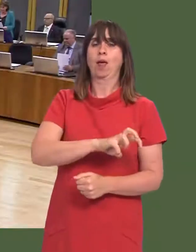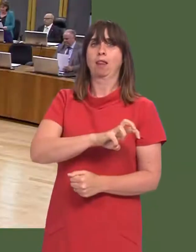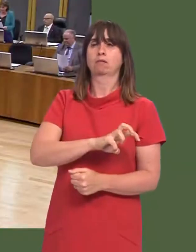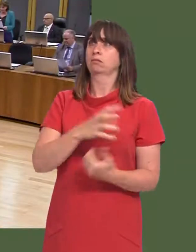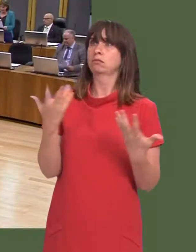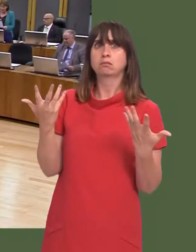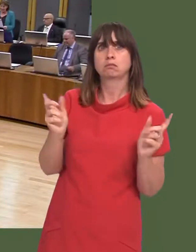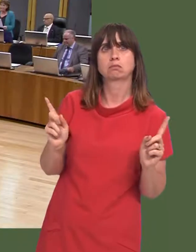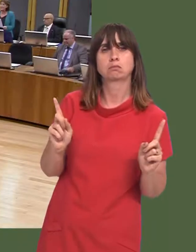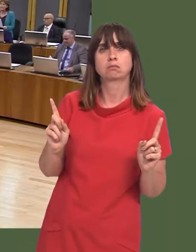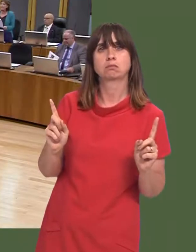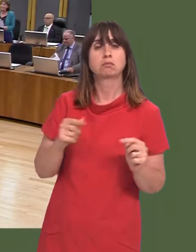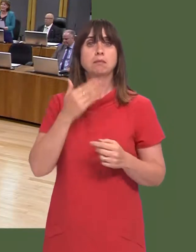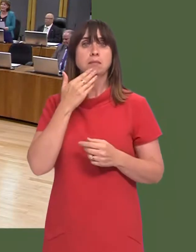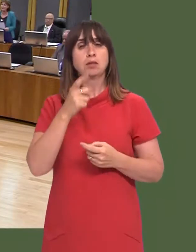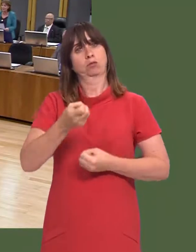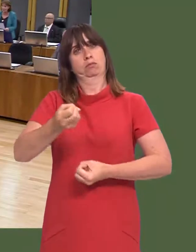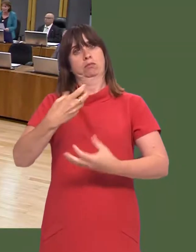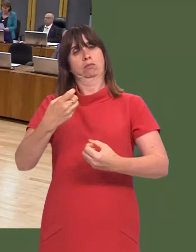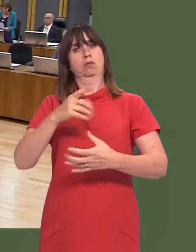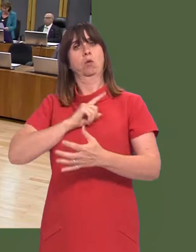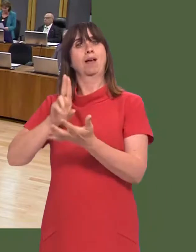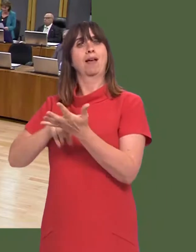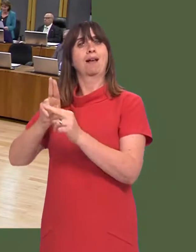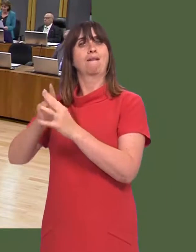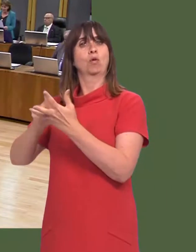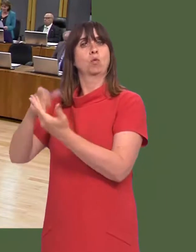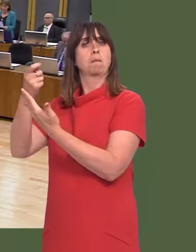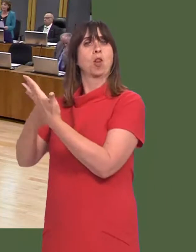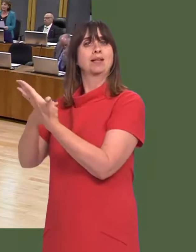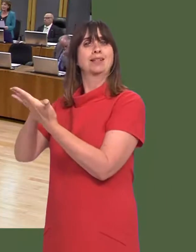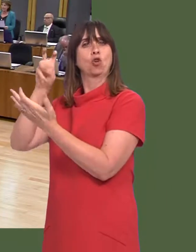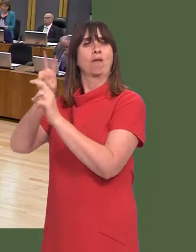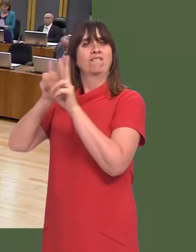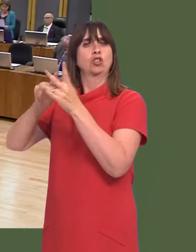to Wales, and will you outline your response to the National Farmers Unionís policy document